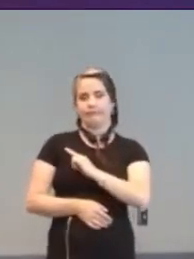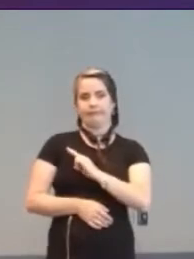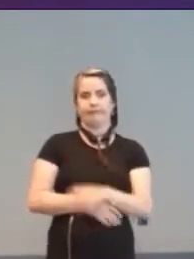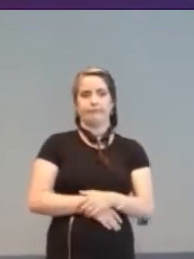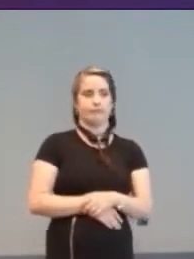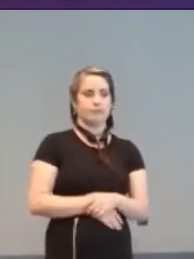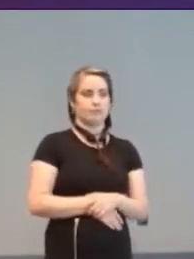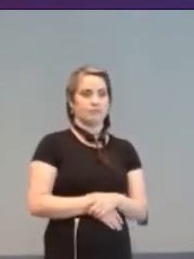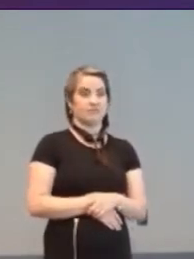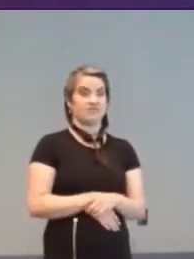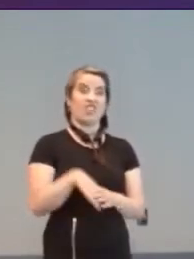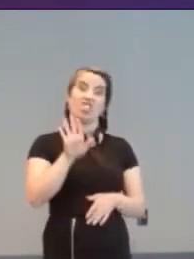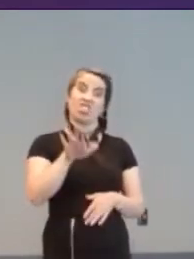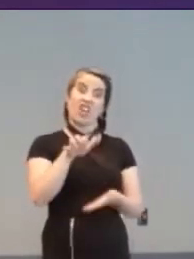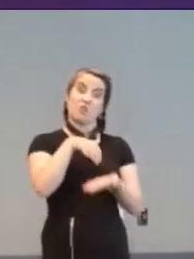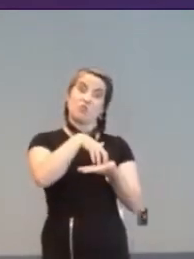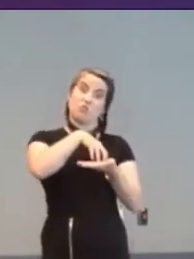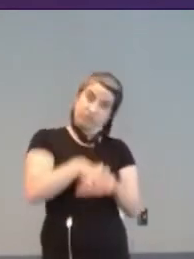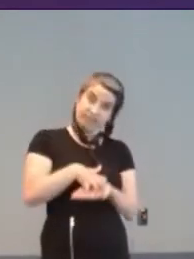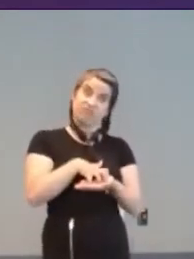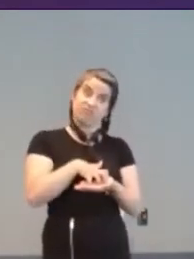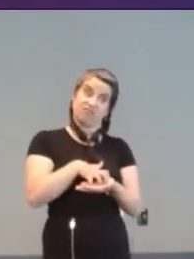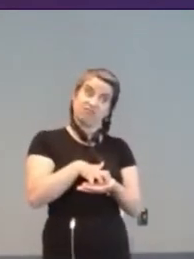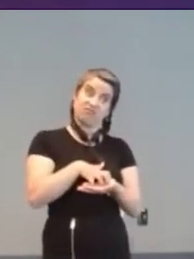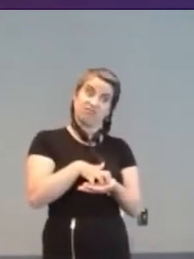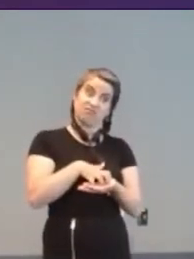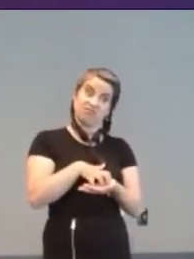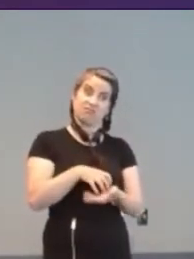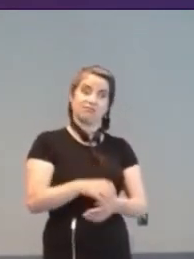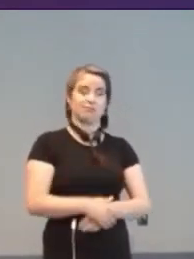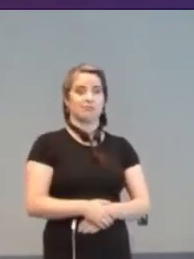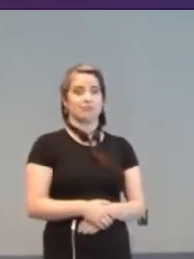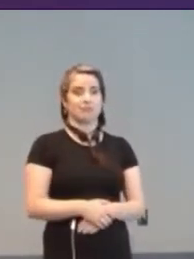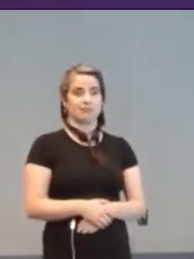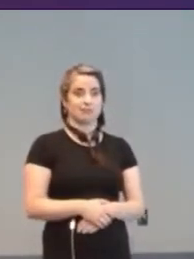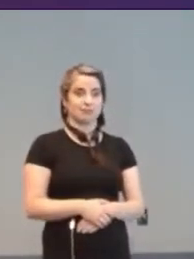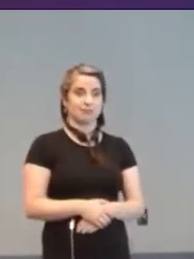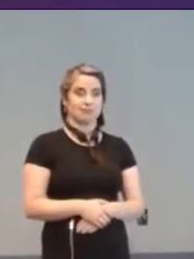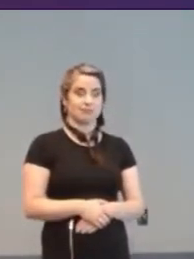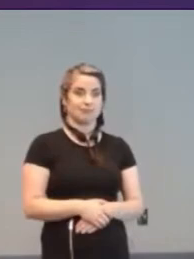"That was weak!"